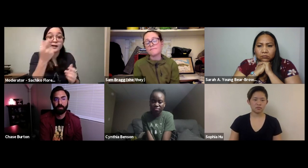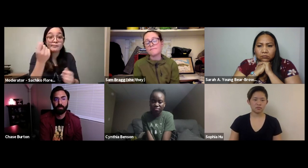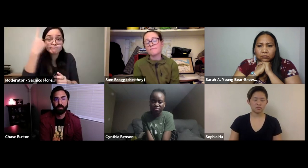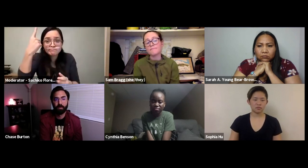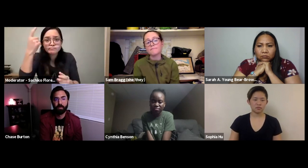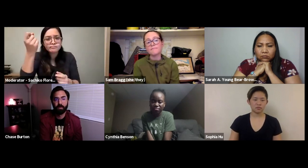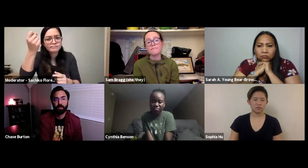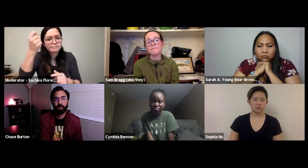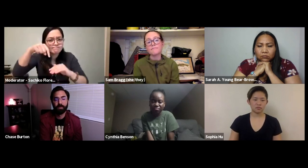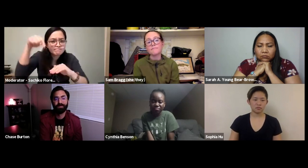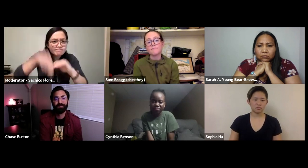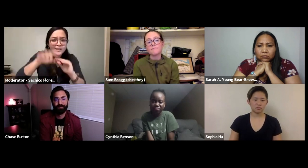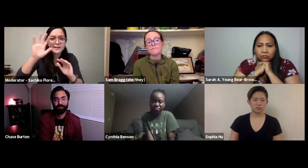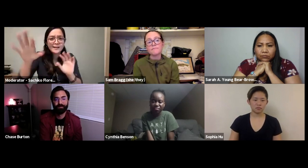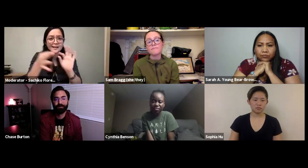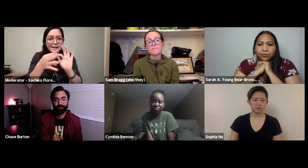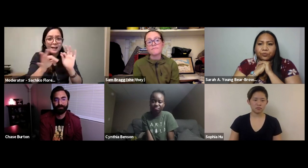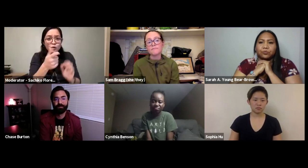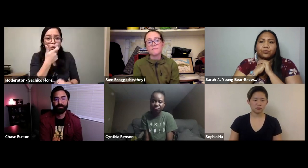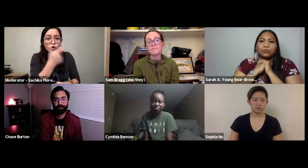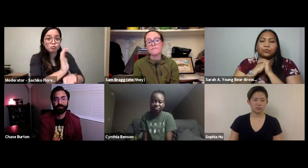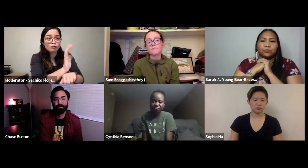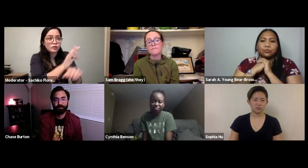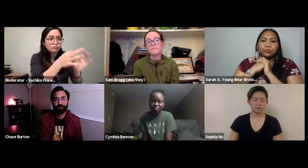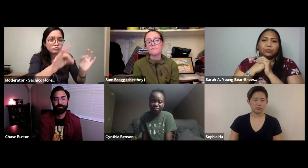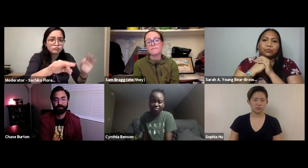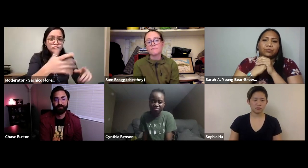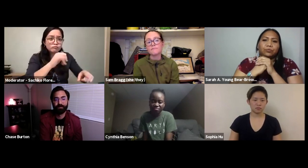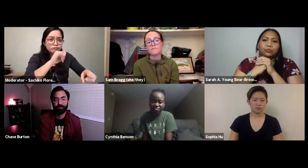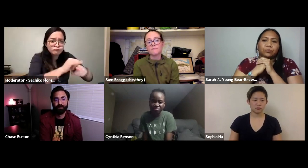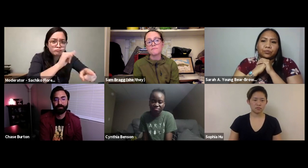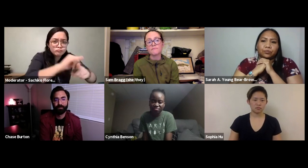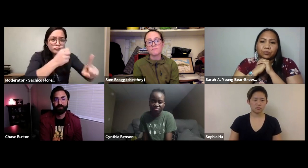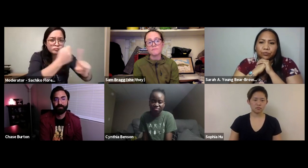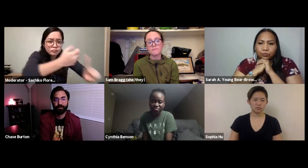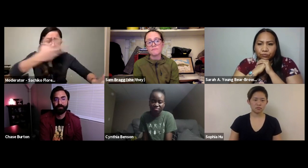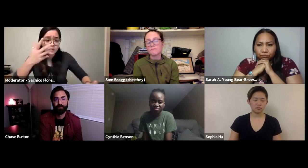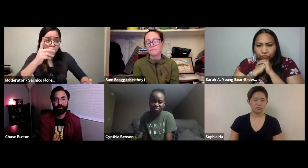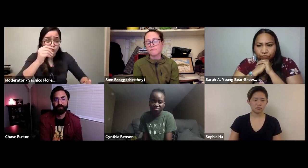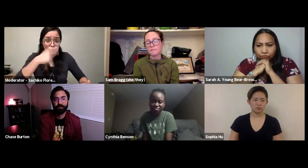can educate other people especially people who might not have that background knowledge